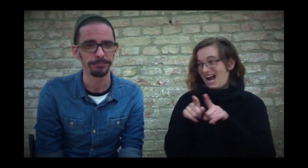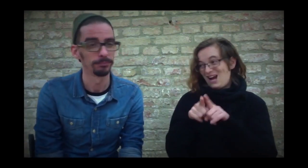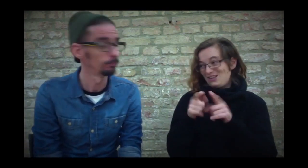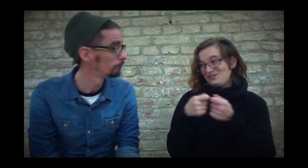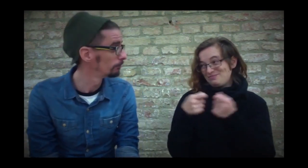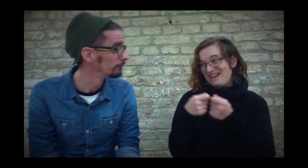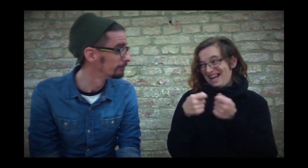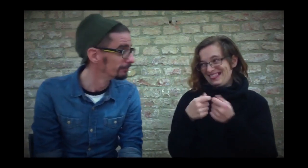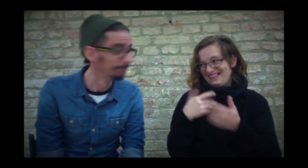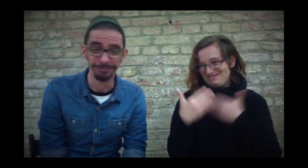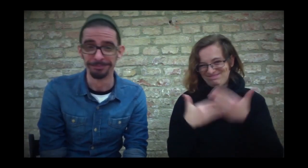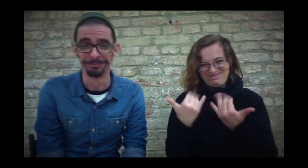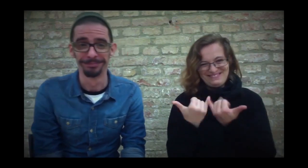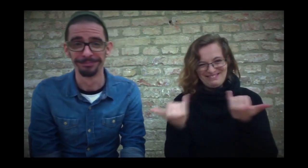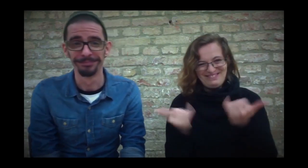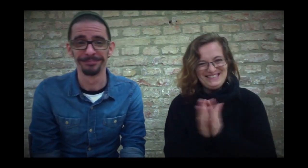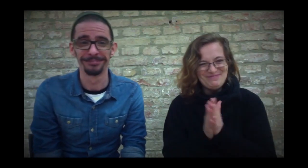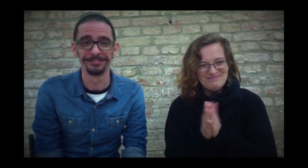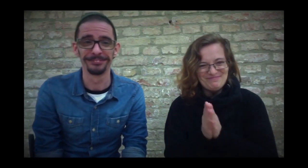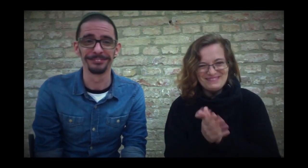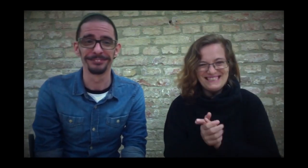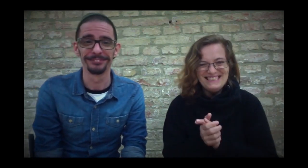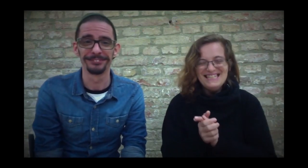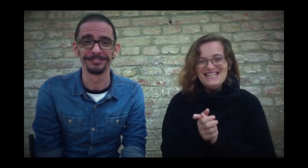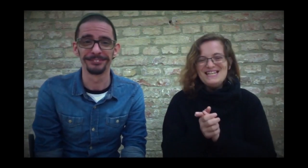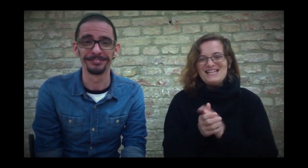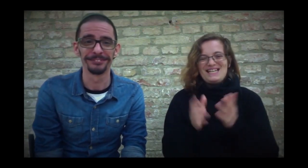That's true. I'm also curious how the story will develop.